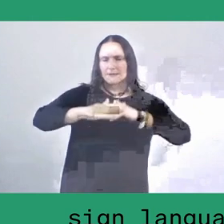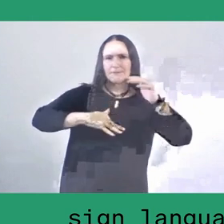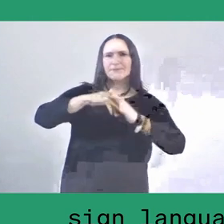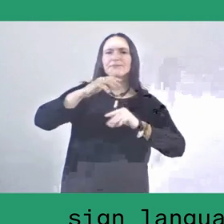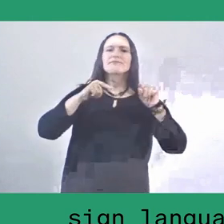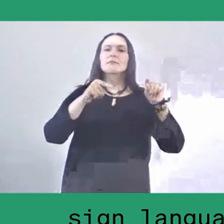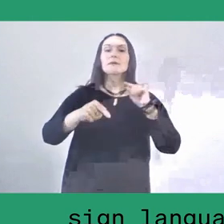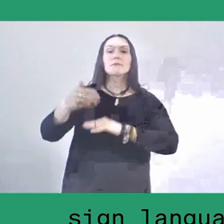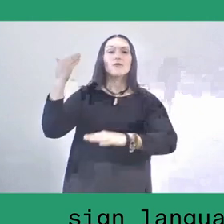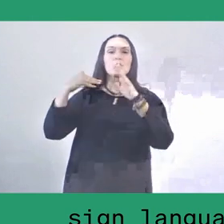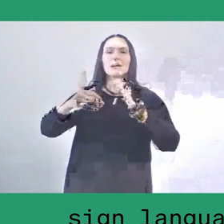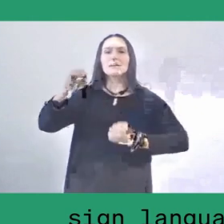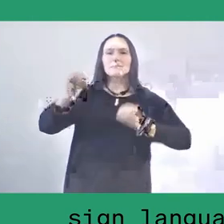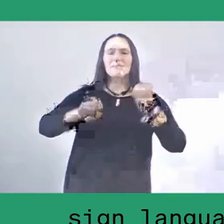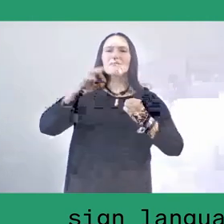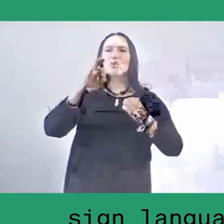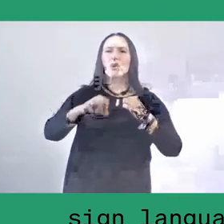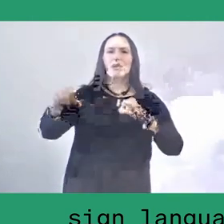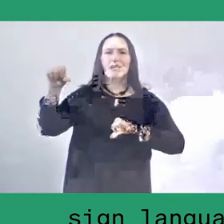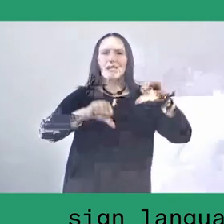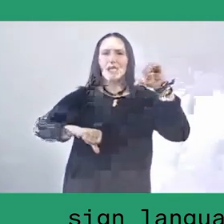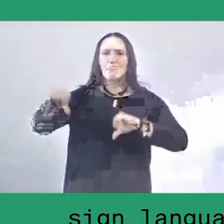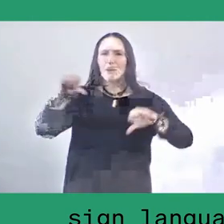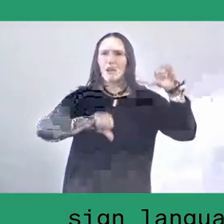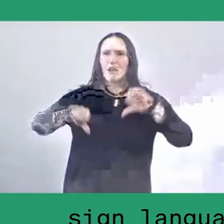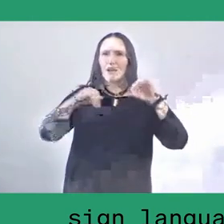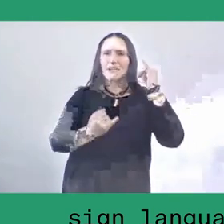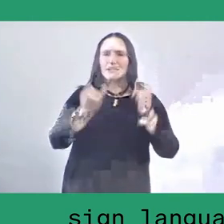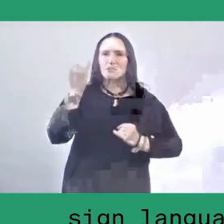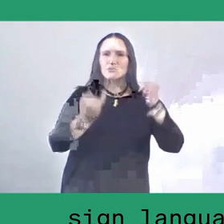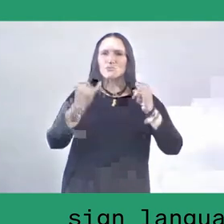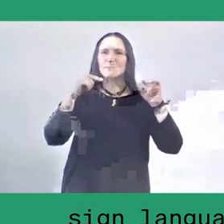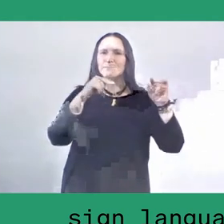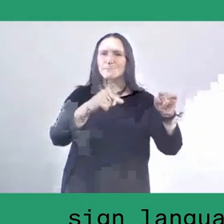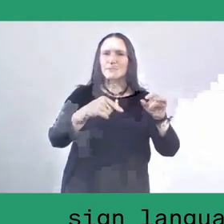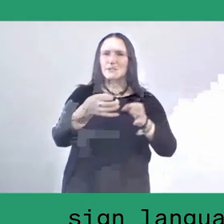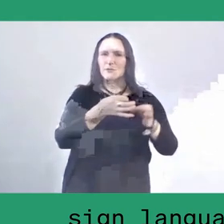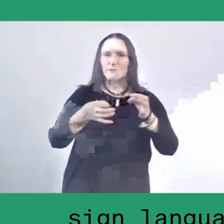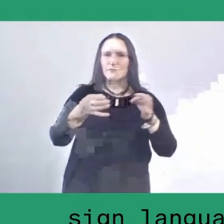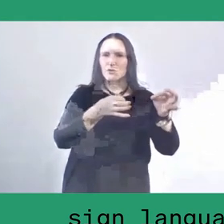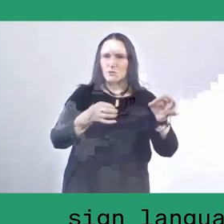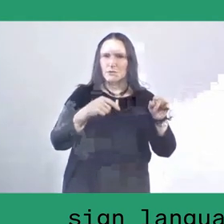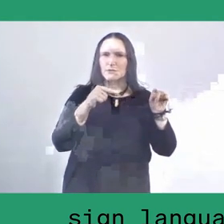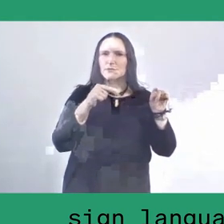for the chemical industry to take advantages from the village and the Green Revolution also introduced